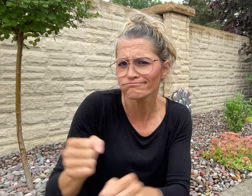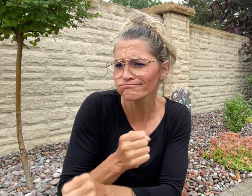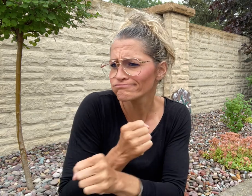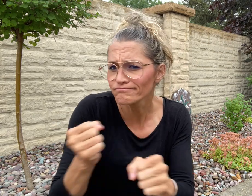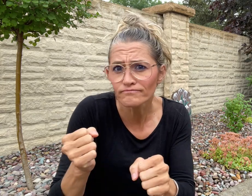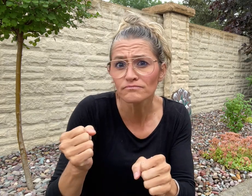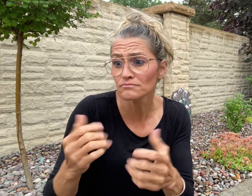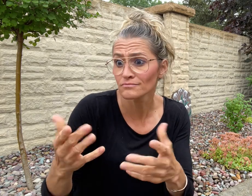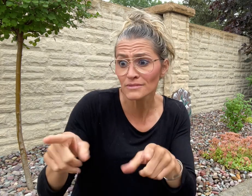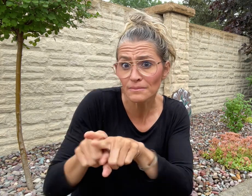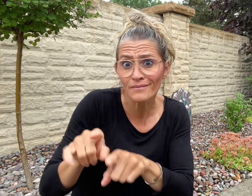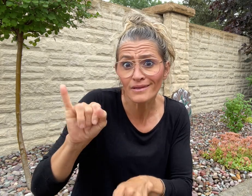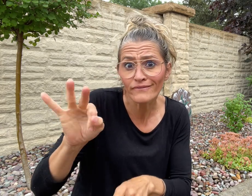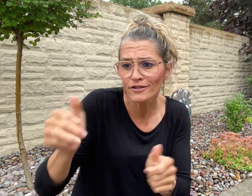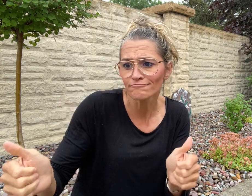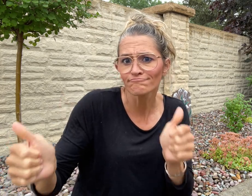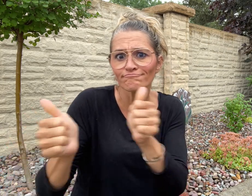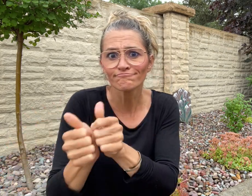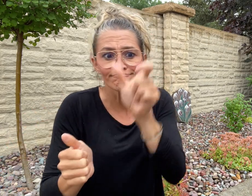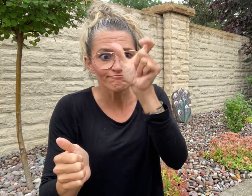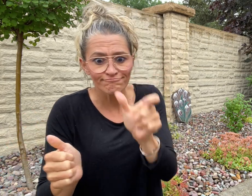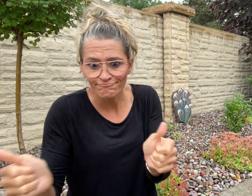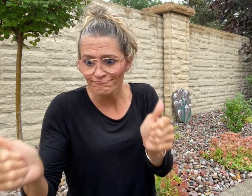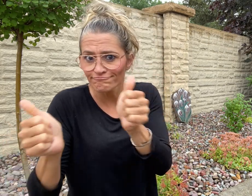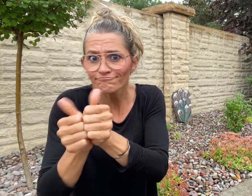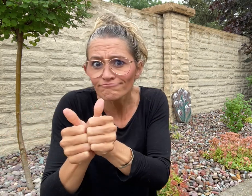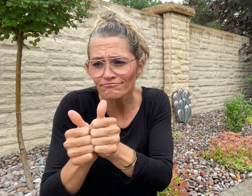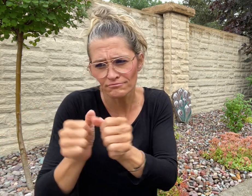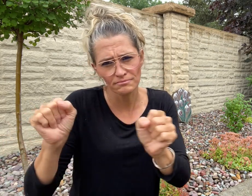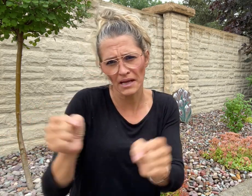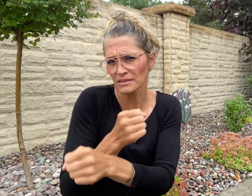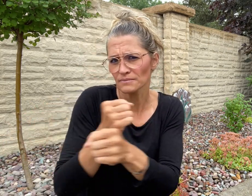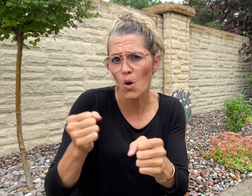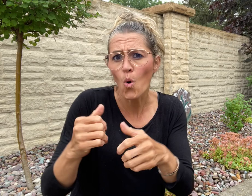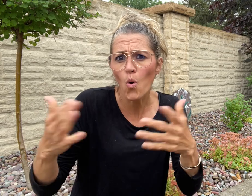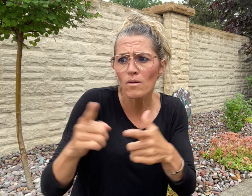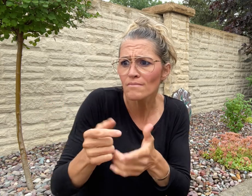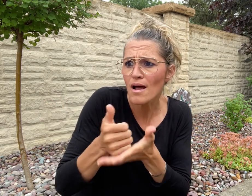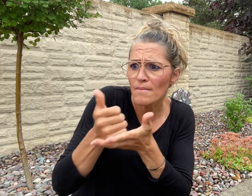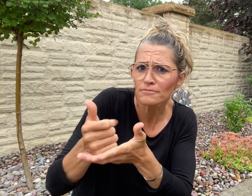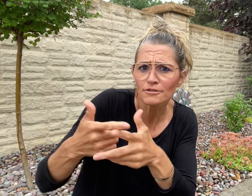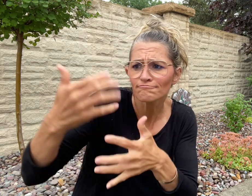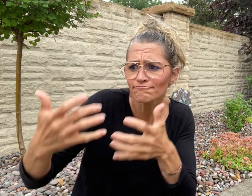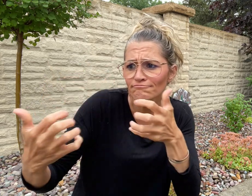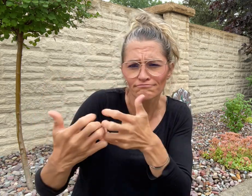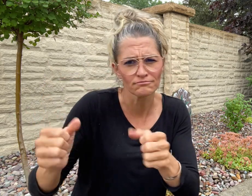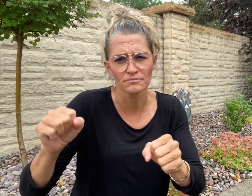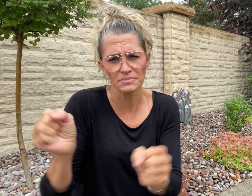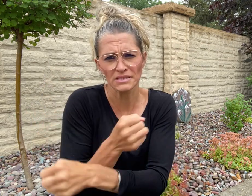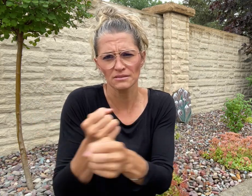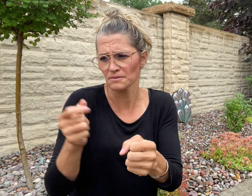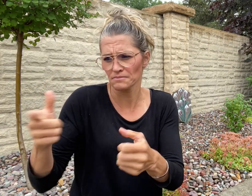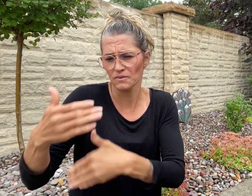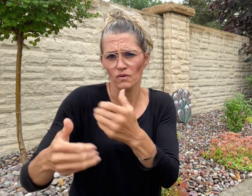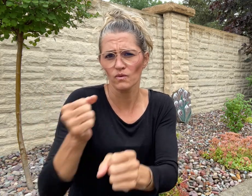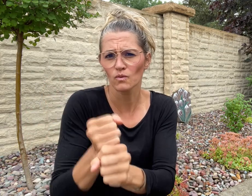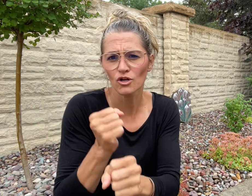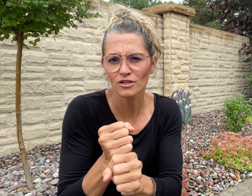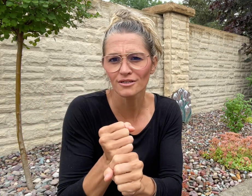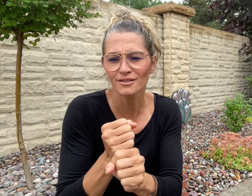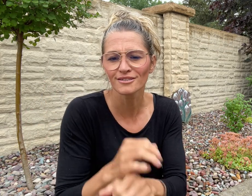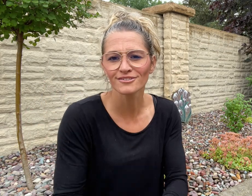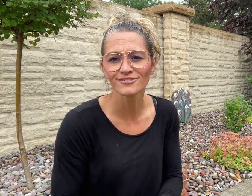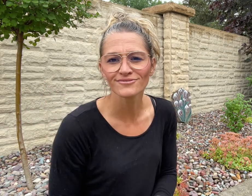of his job either with or without reasonable accommodations.